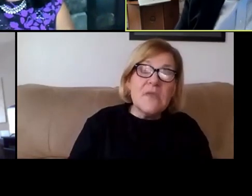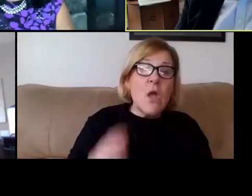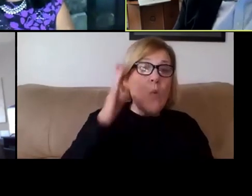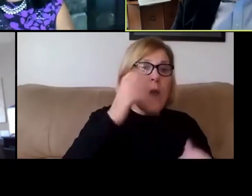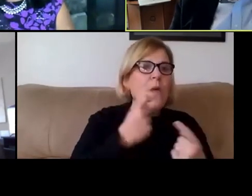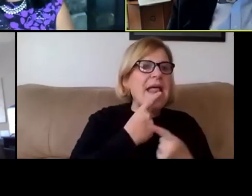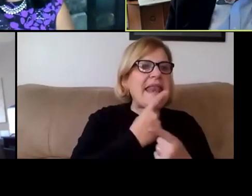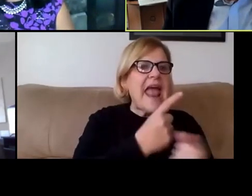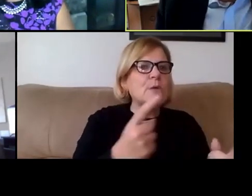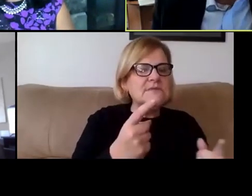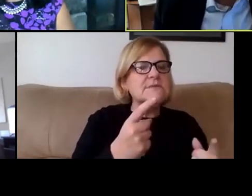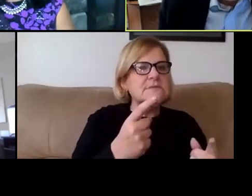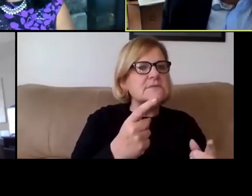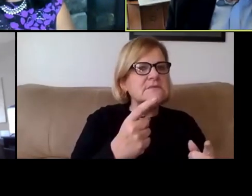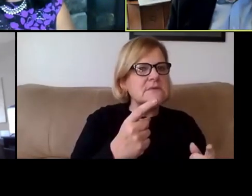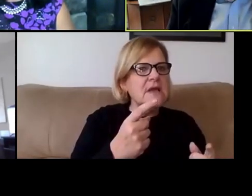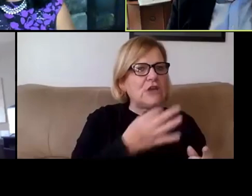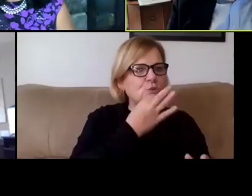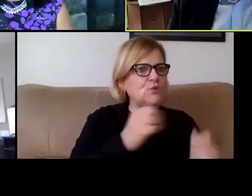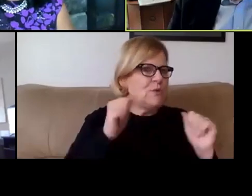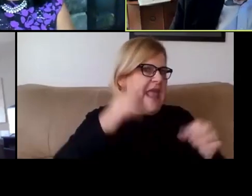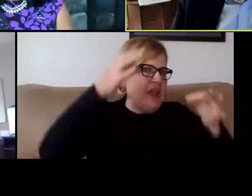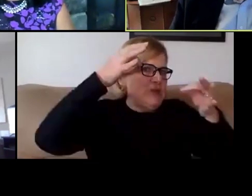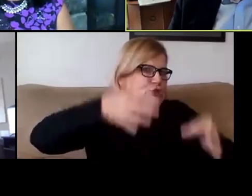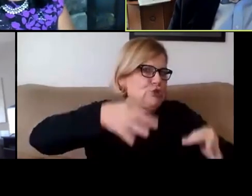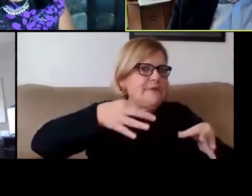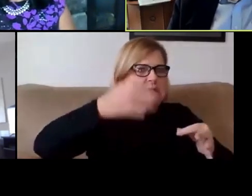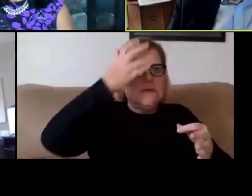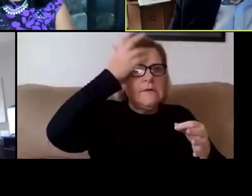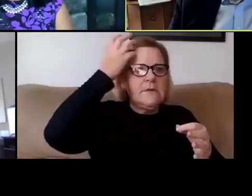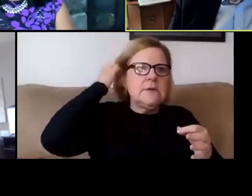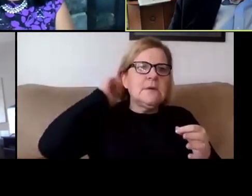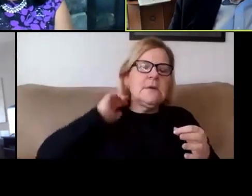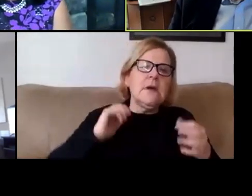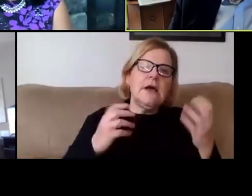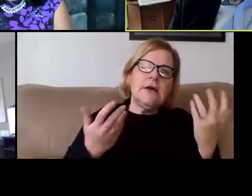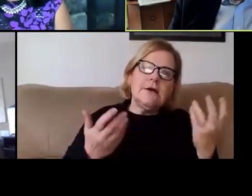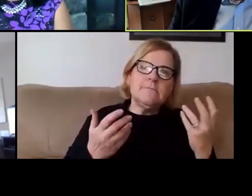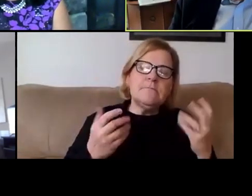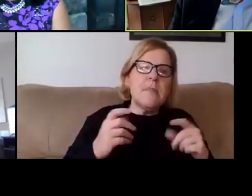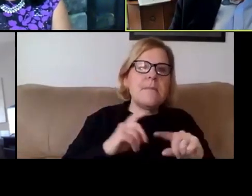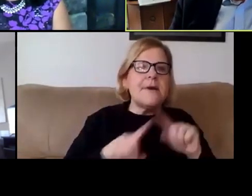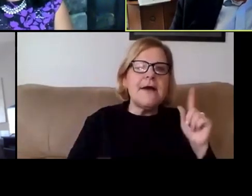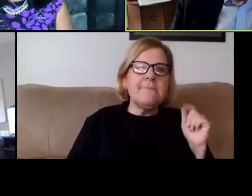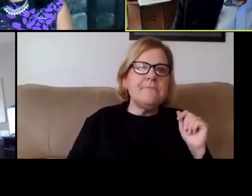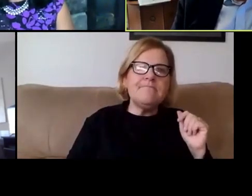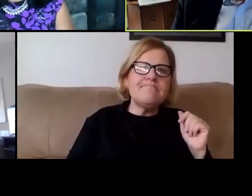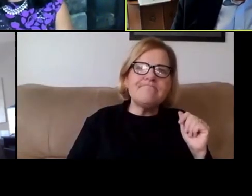as soon as we can determine the likelihood. But I'm sanguine about the opportunity